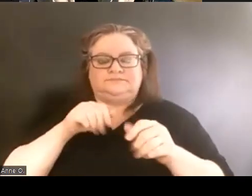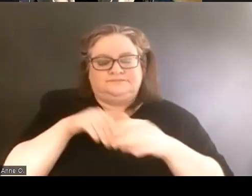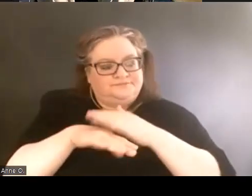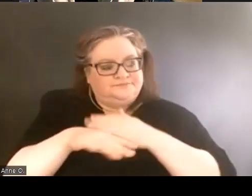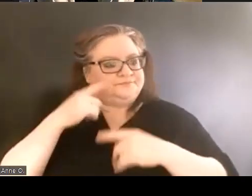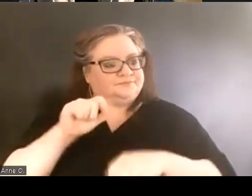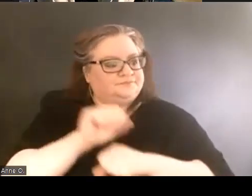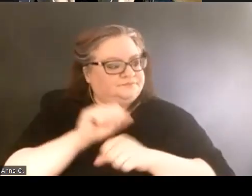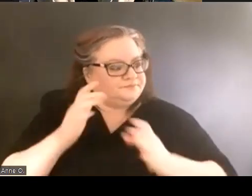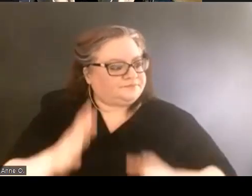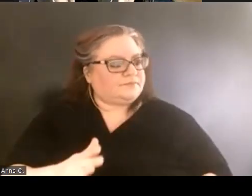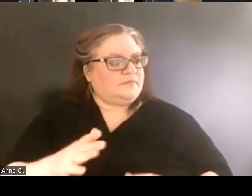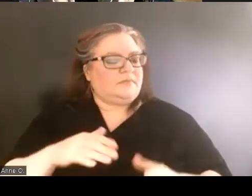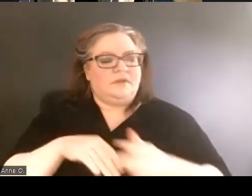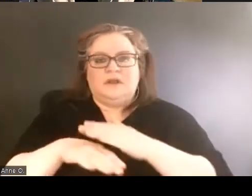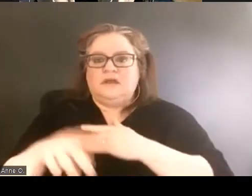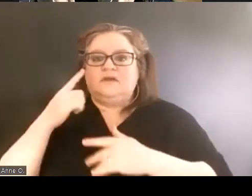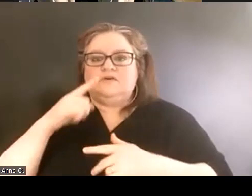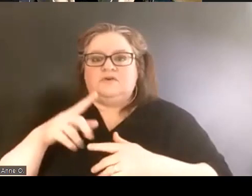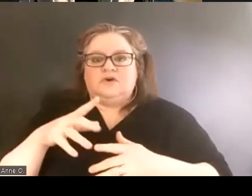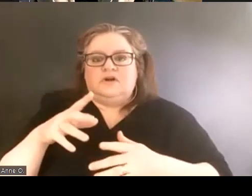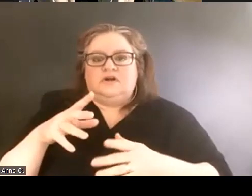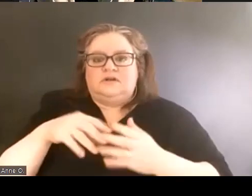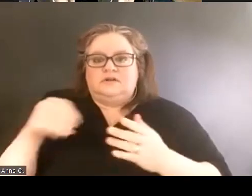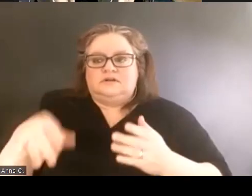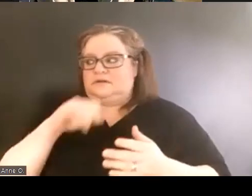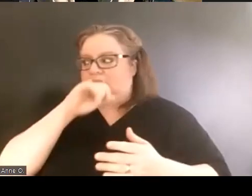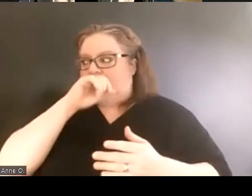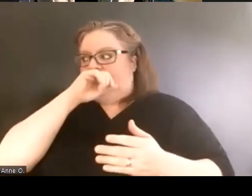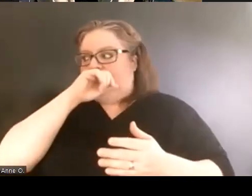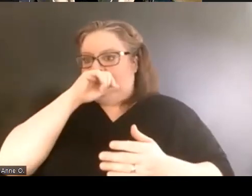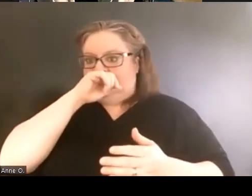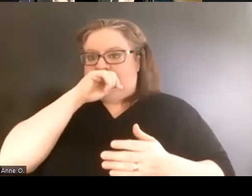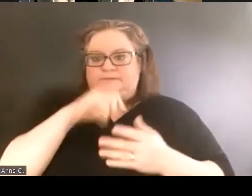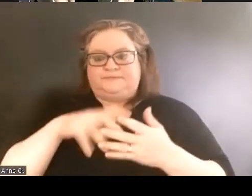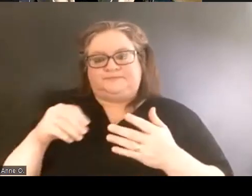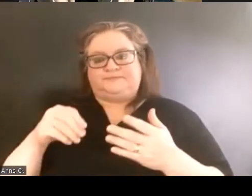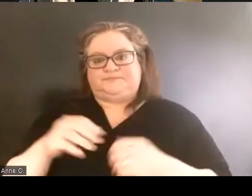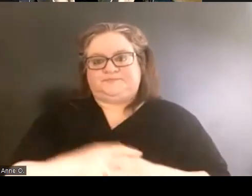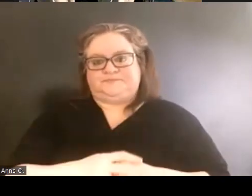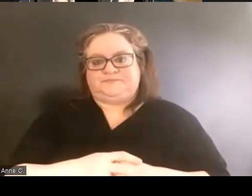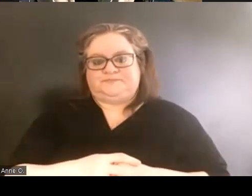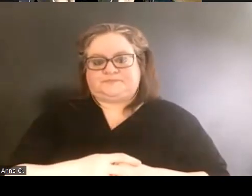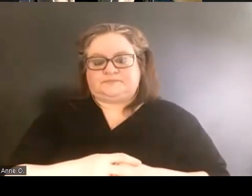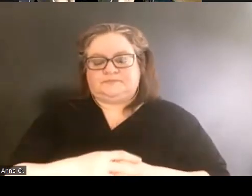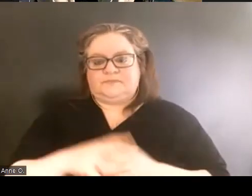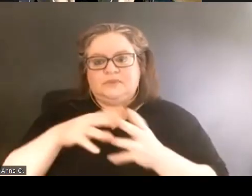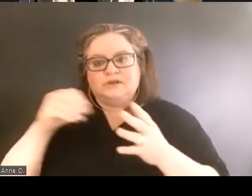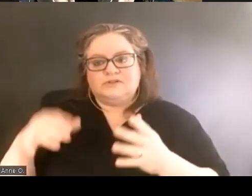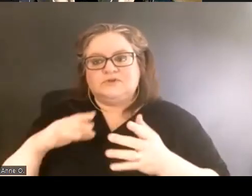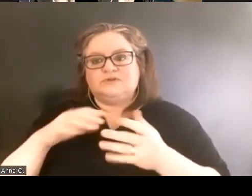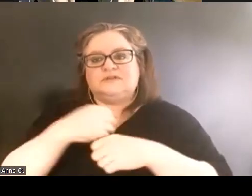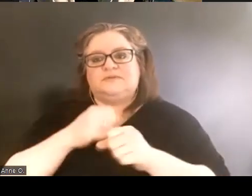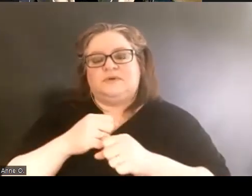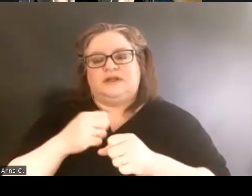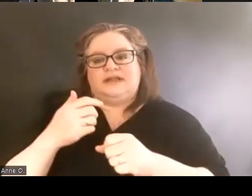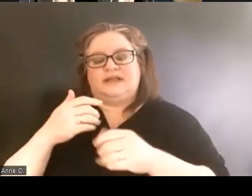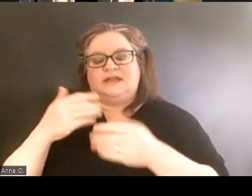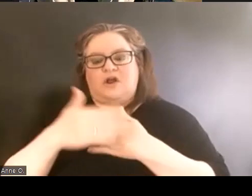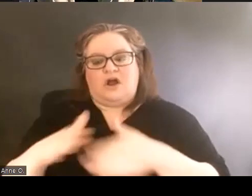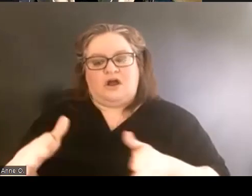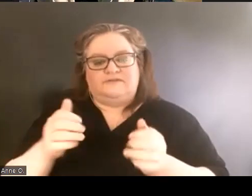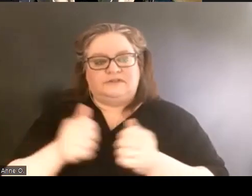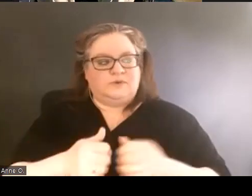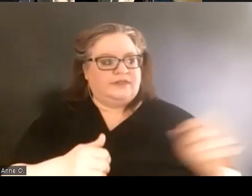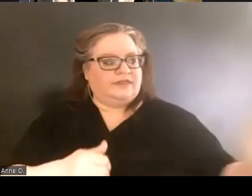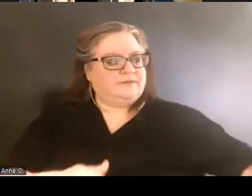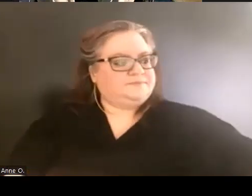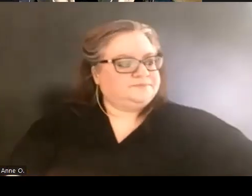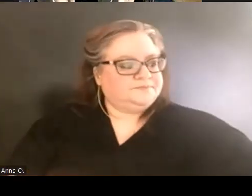access for students, creating an office of with sorry,